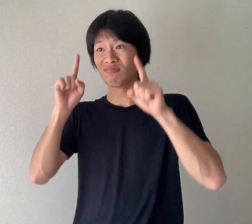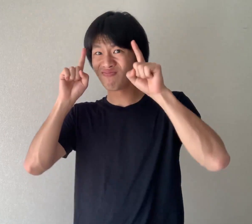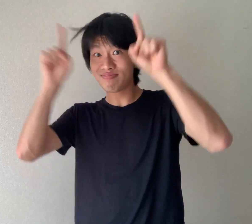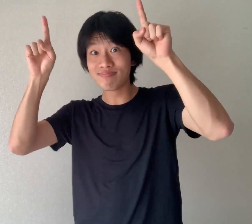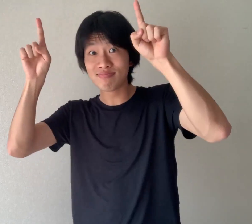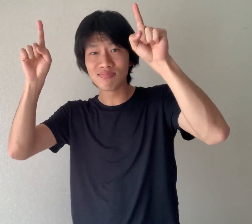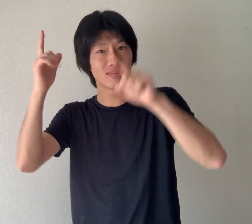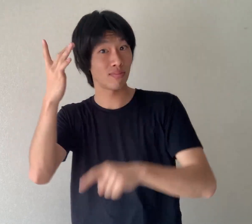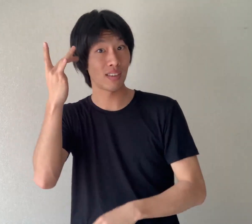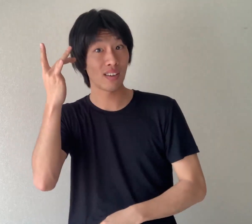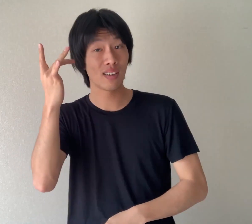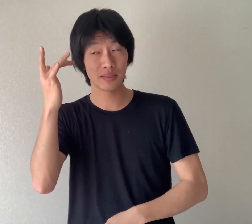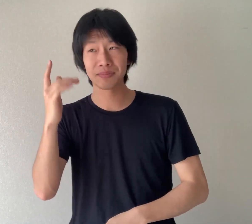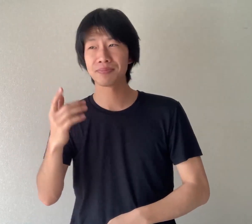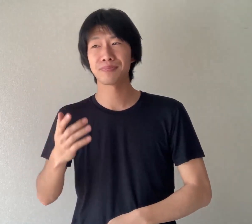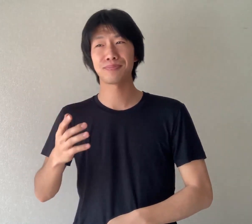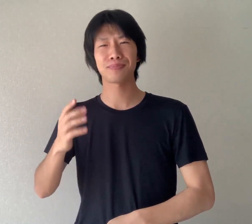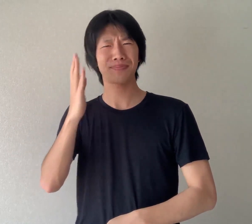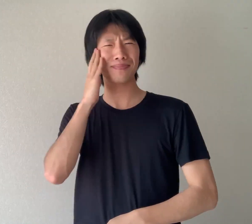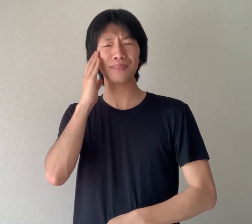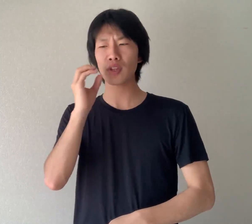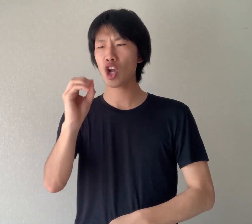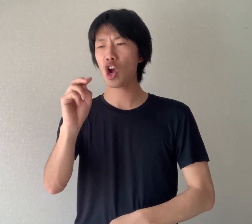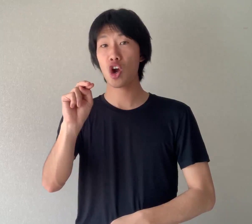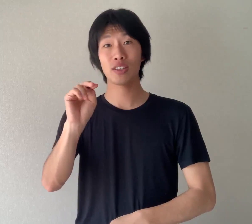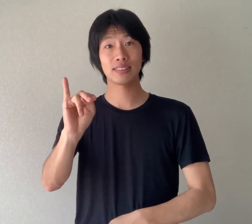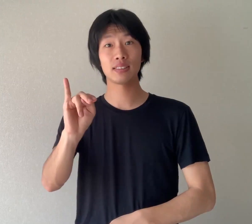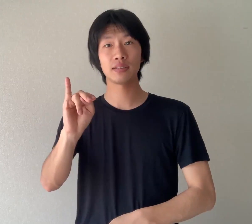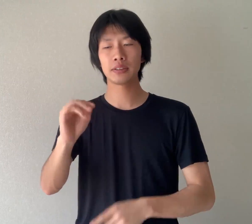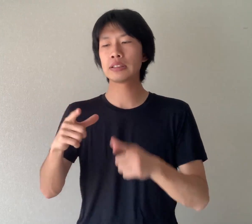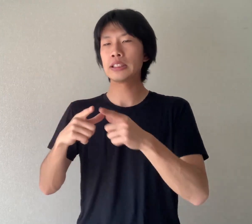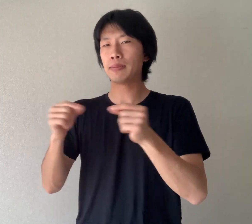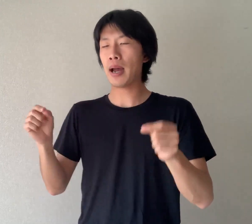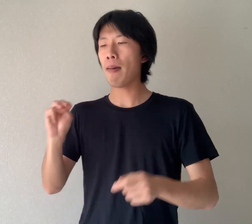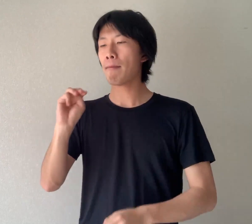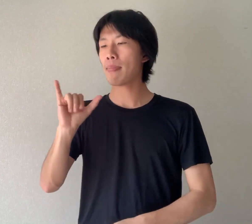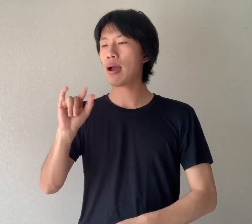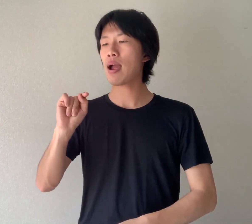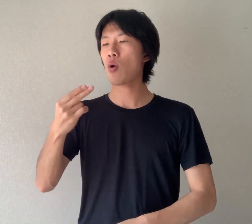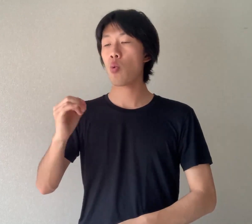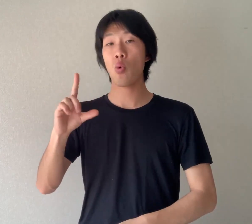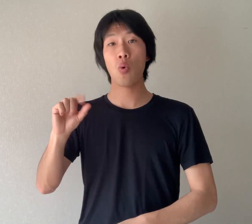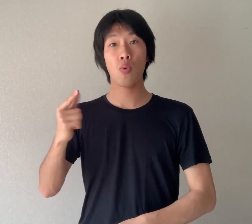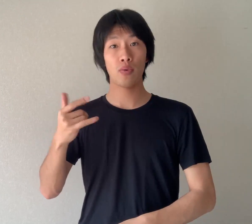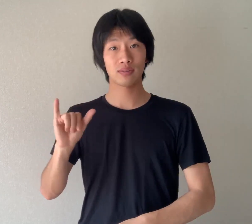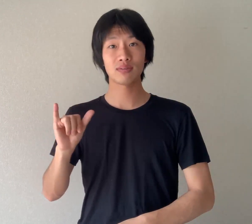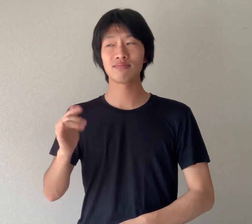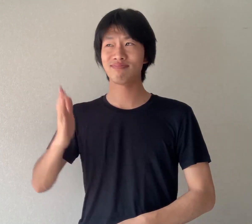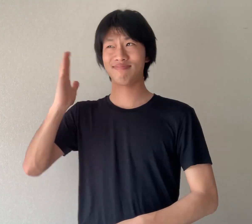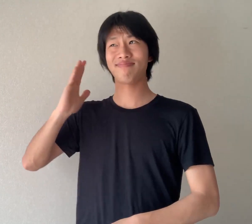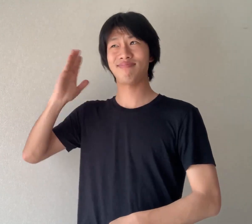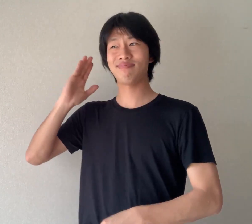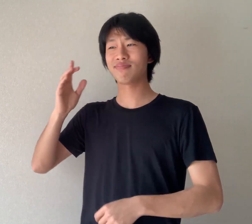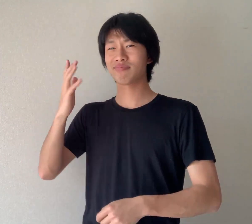Why is the second sign expressed like this? This sign comes from a figure in Japanese Mythology called Oni.